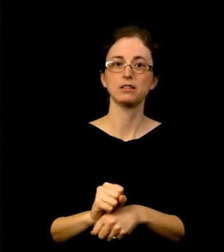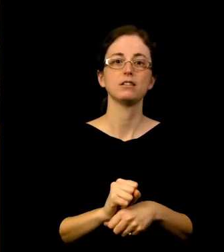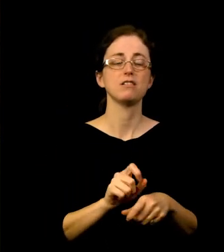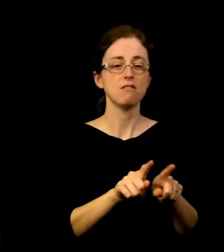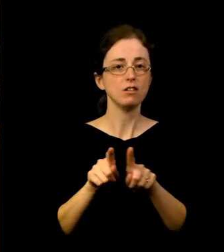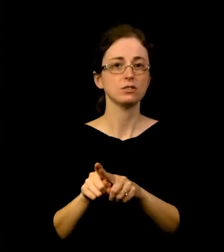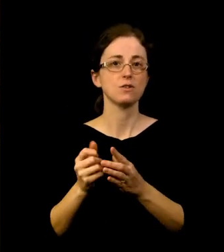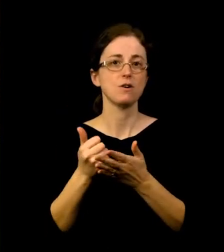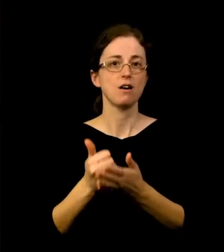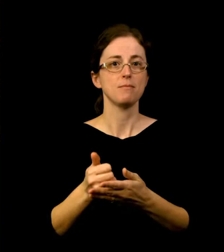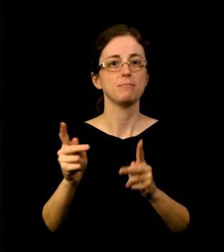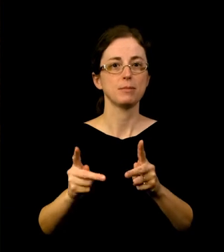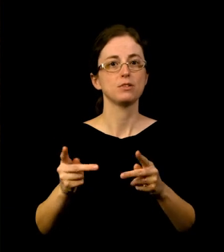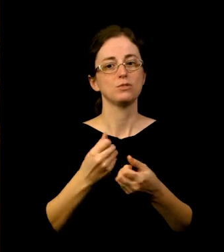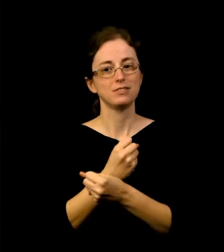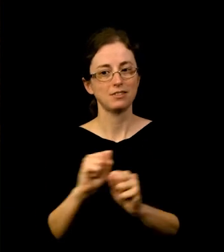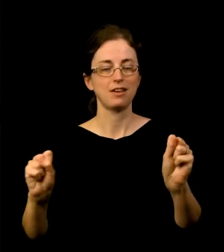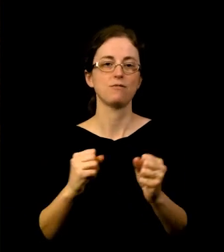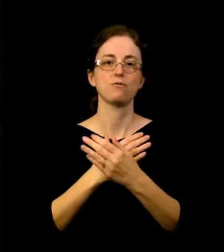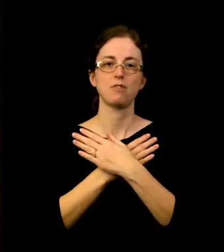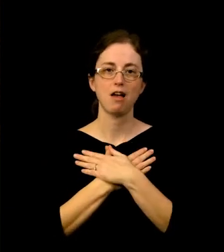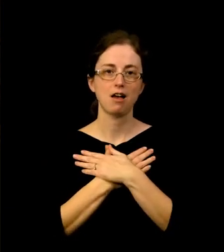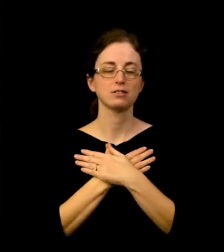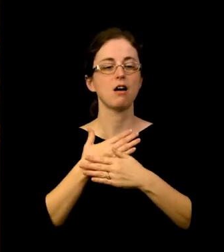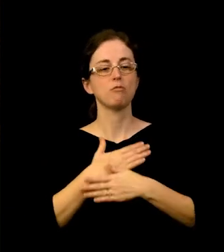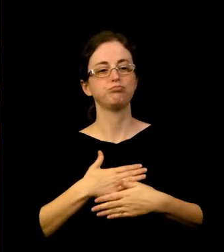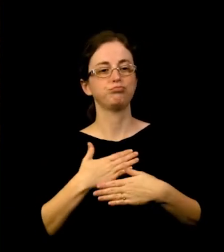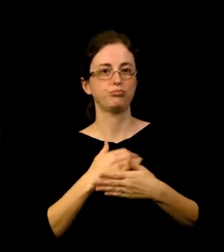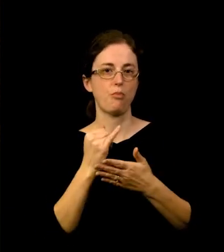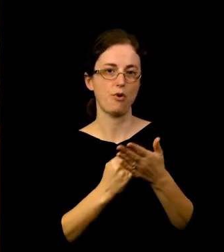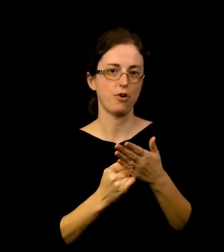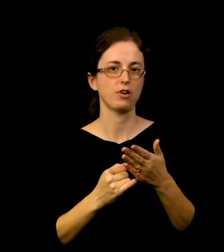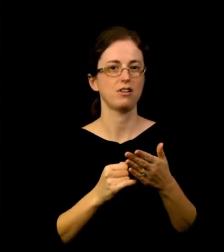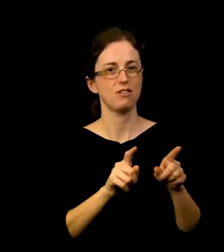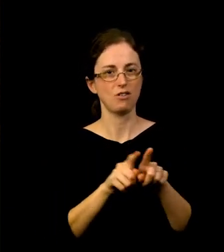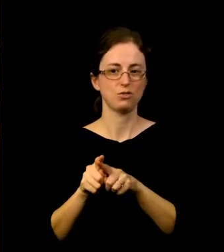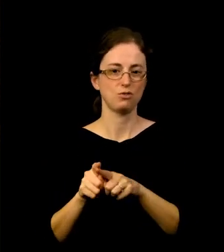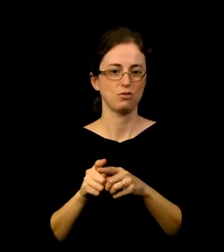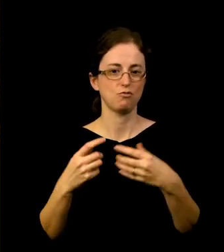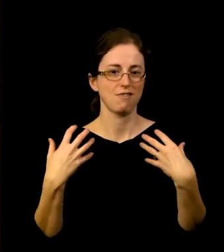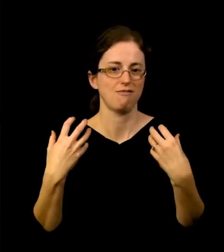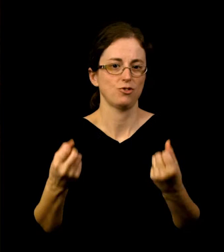to safely relax, enjoy art, and recover from the health impacts of the pandemic when we reopened.